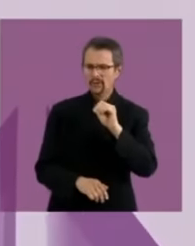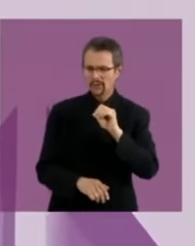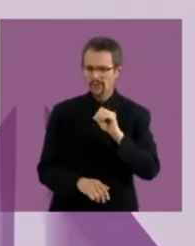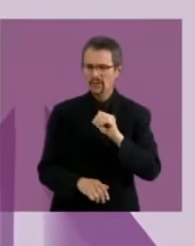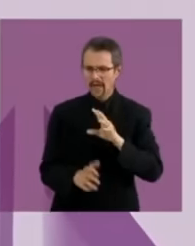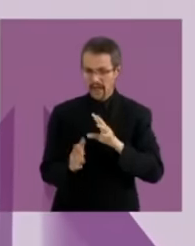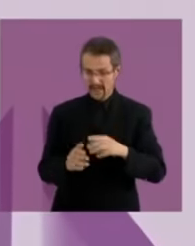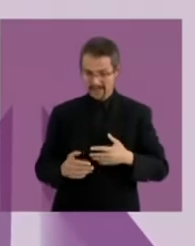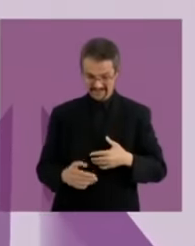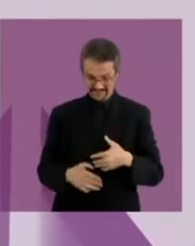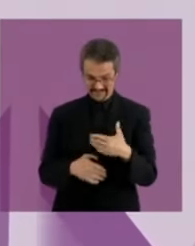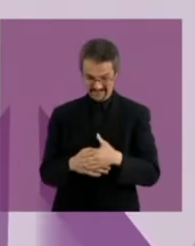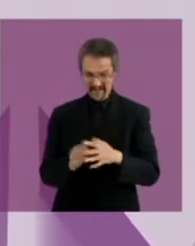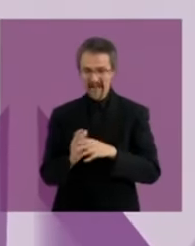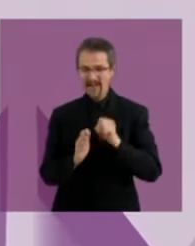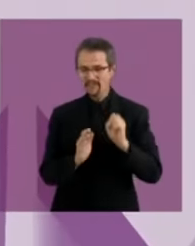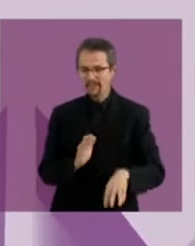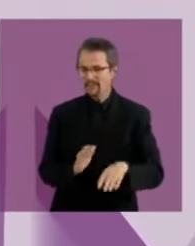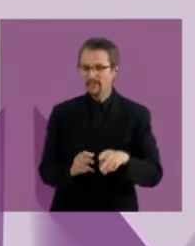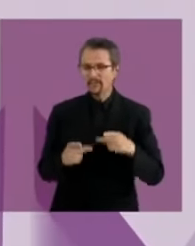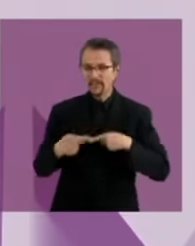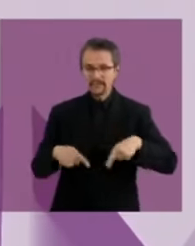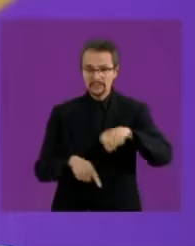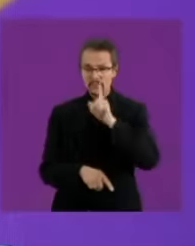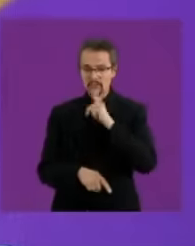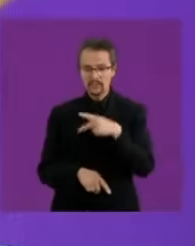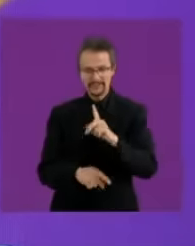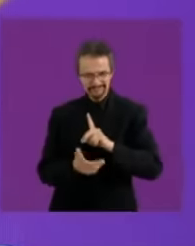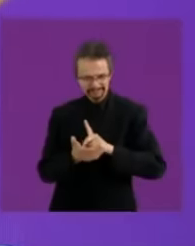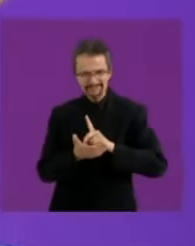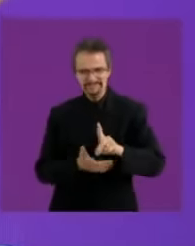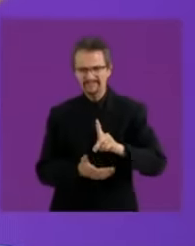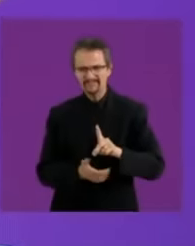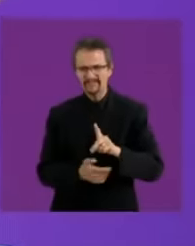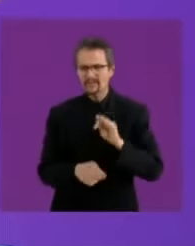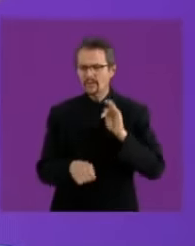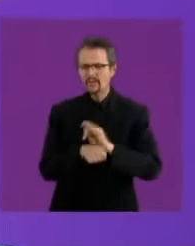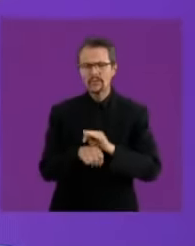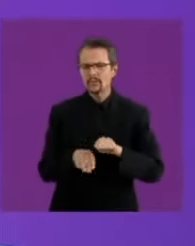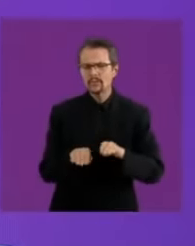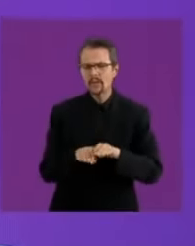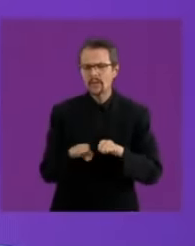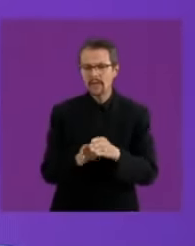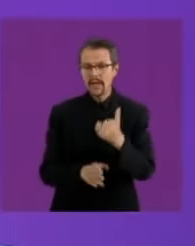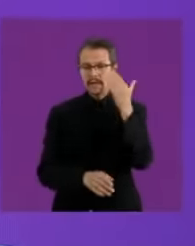reproductive rights of women candid Yes, that has already been decided by the supreme court of justice of